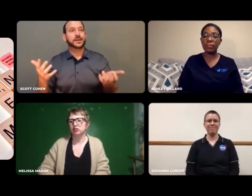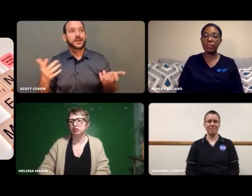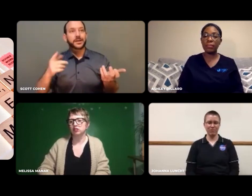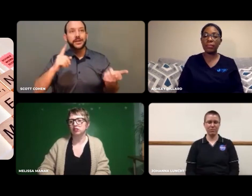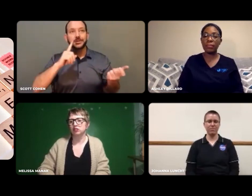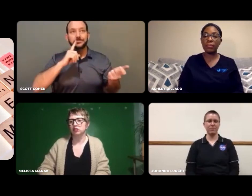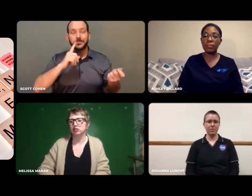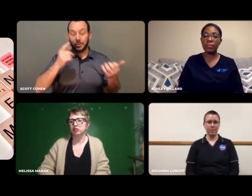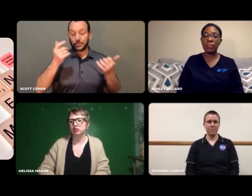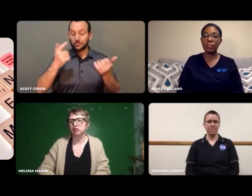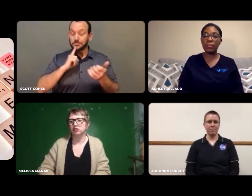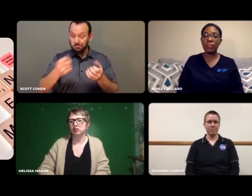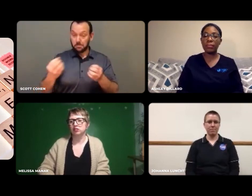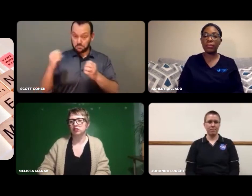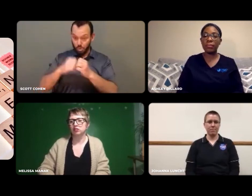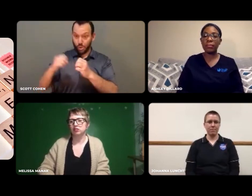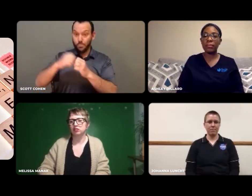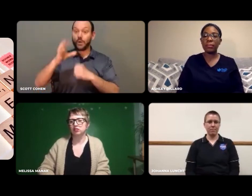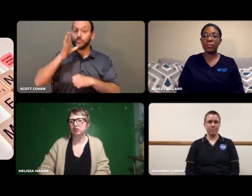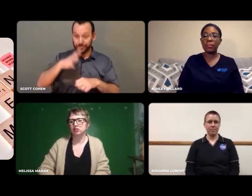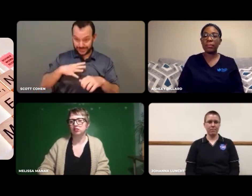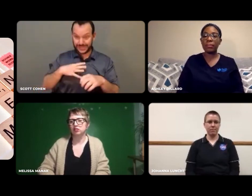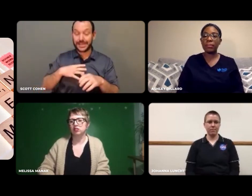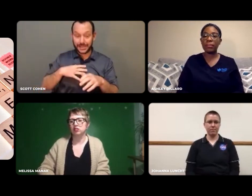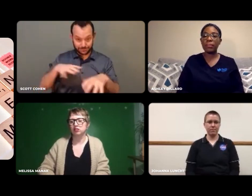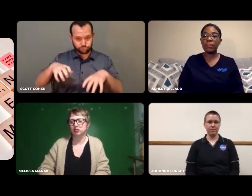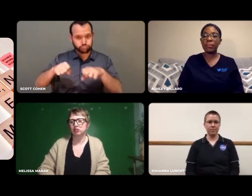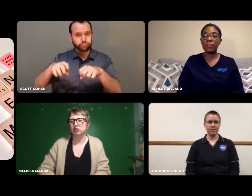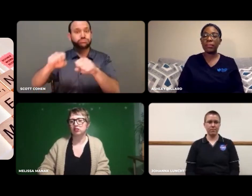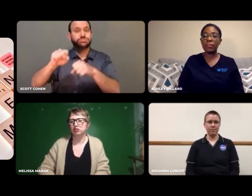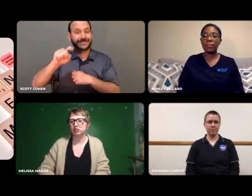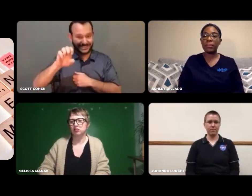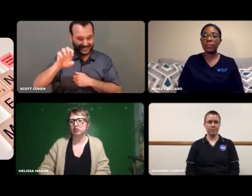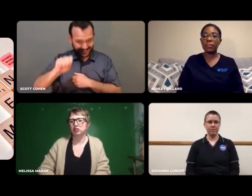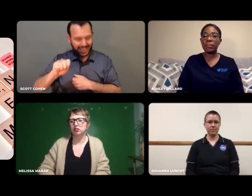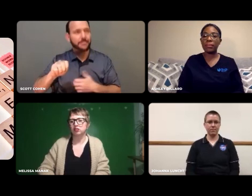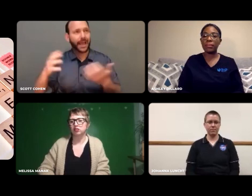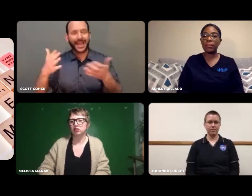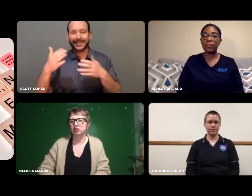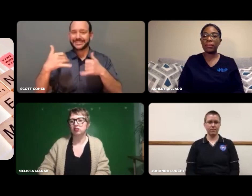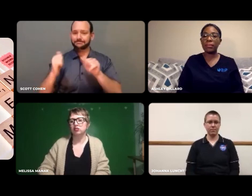However, more and more women are becoming involved in the STEM field.